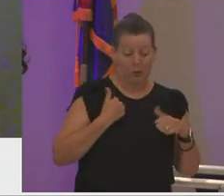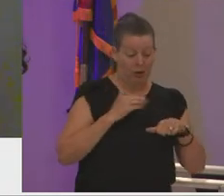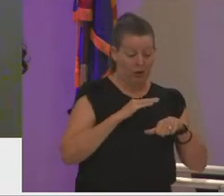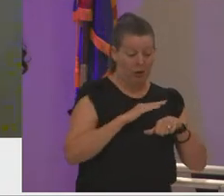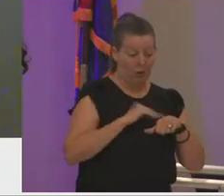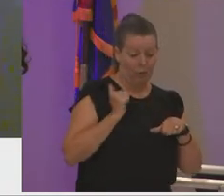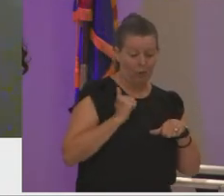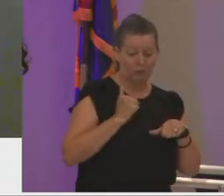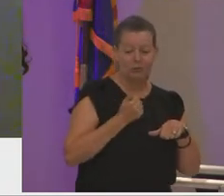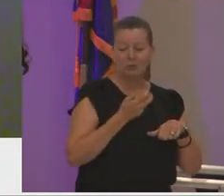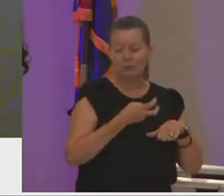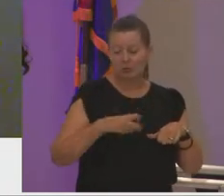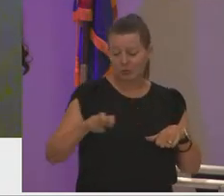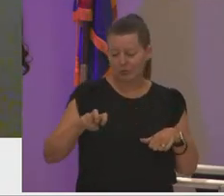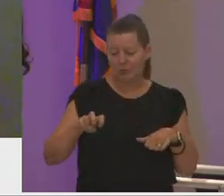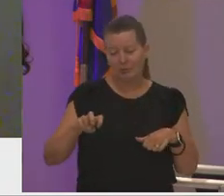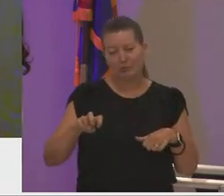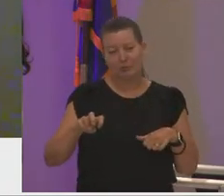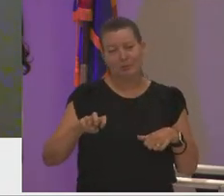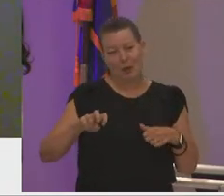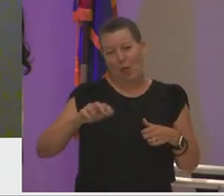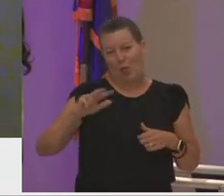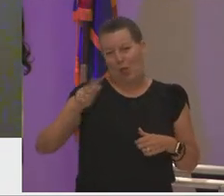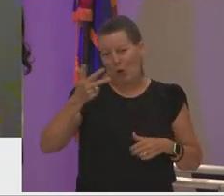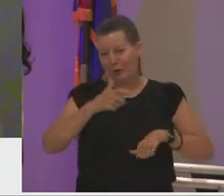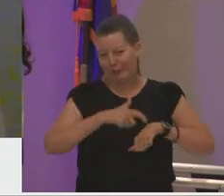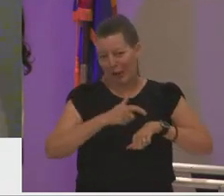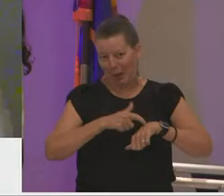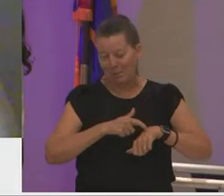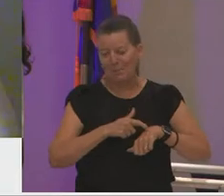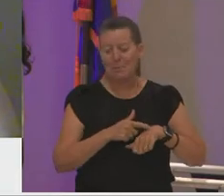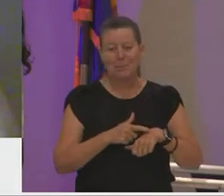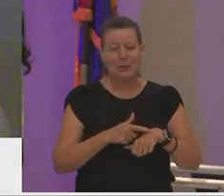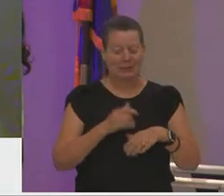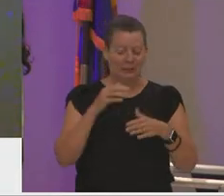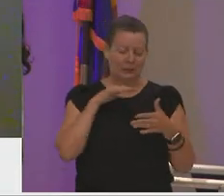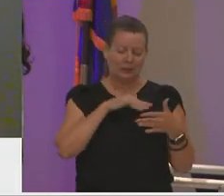i switched majors for the third time and began studying fine art with an emphasis in painting